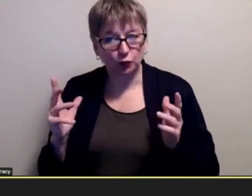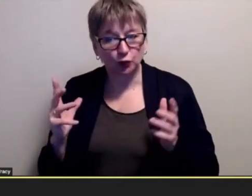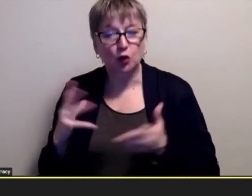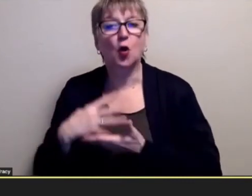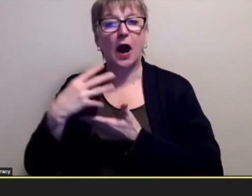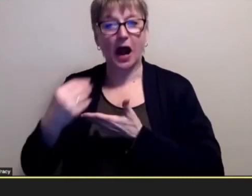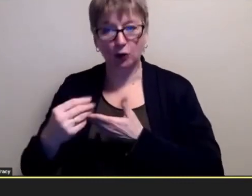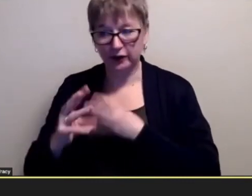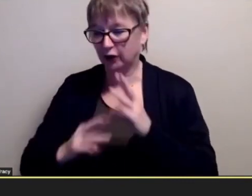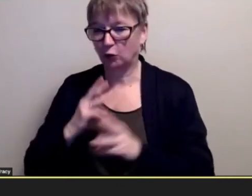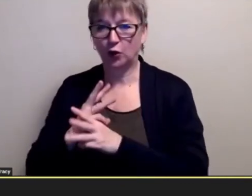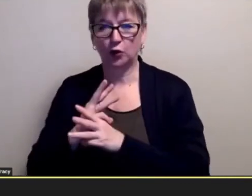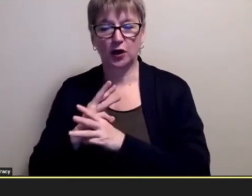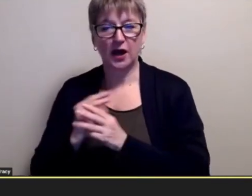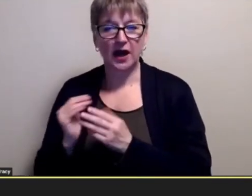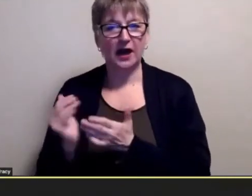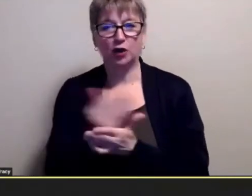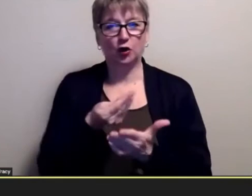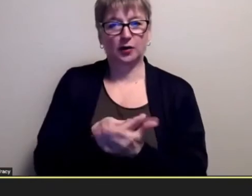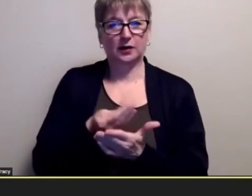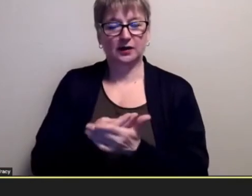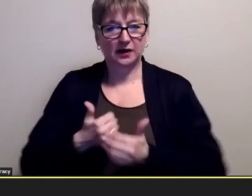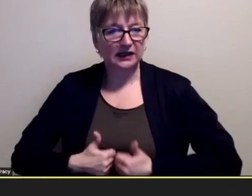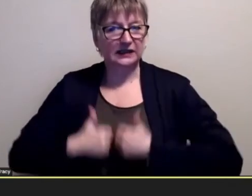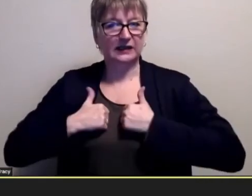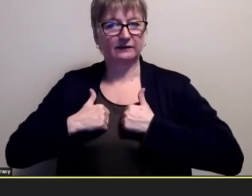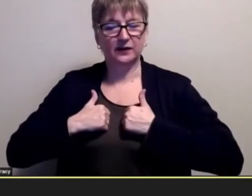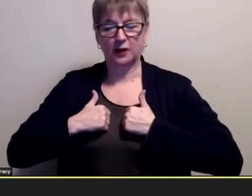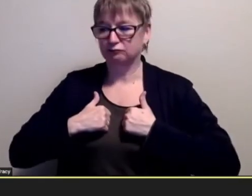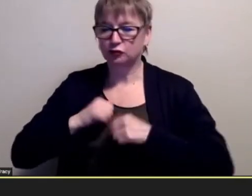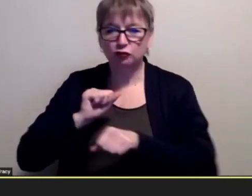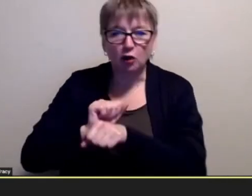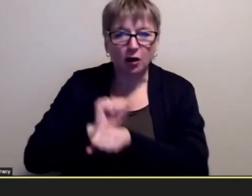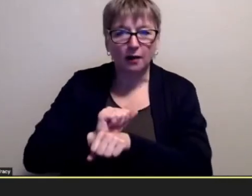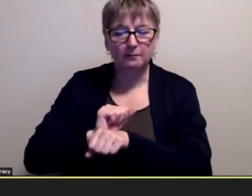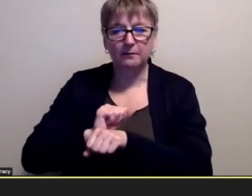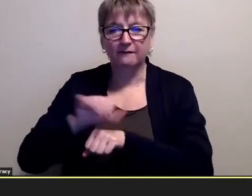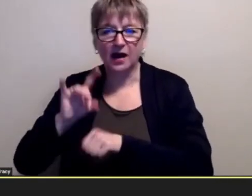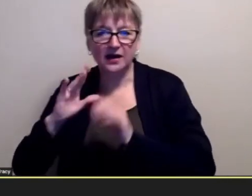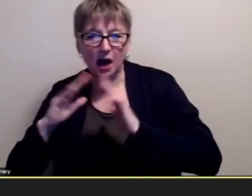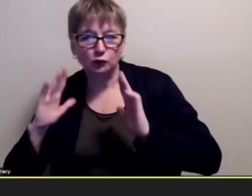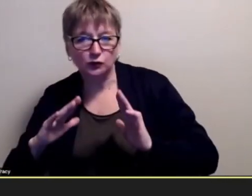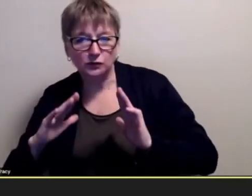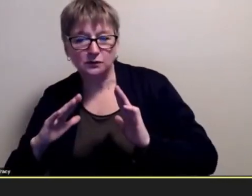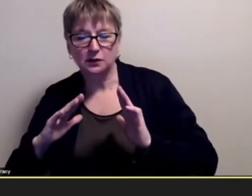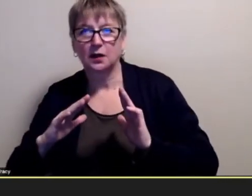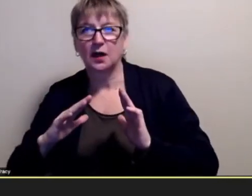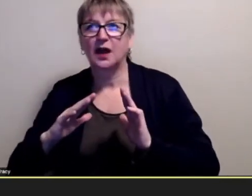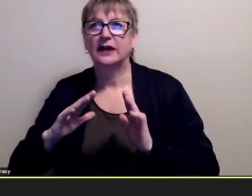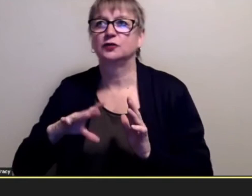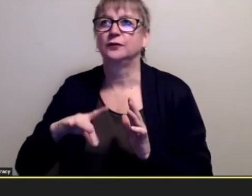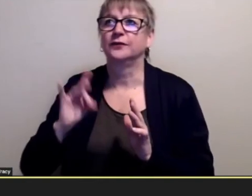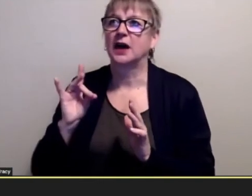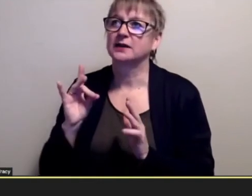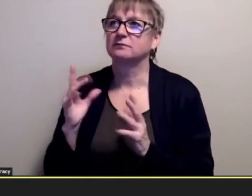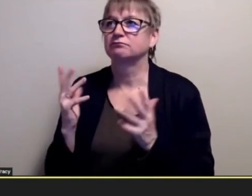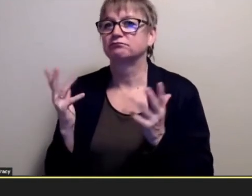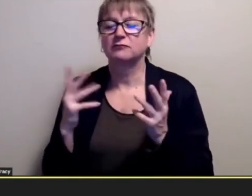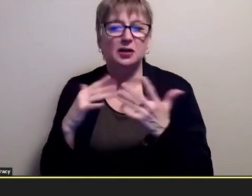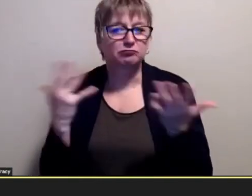make a living for themselves to find a job find a house and define uh the provided life